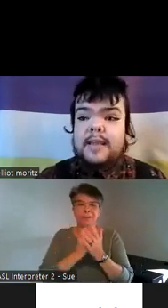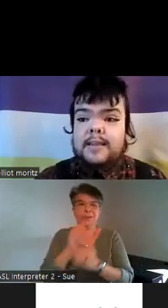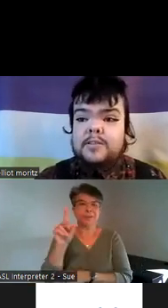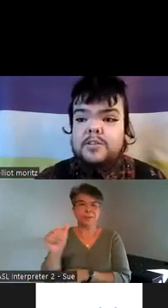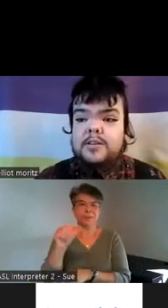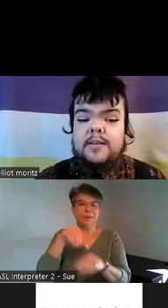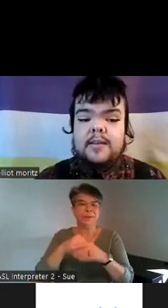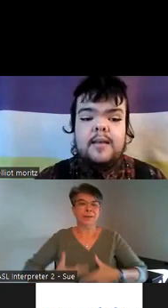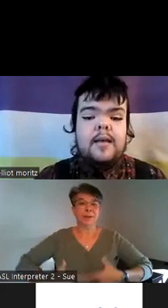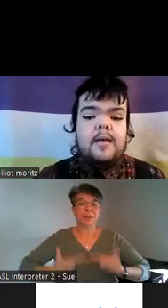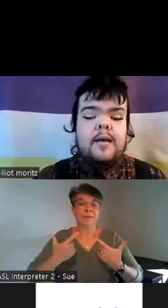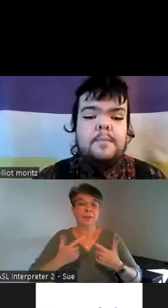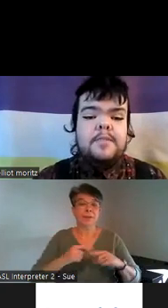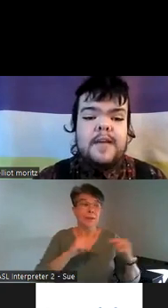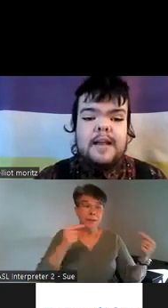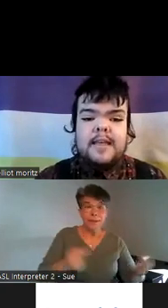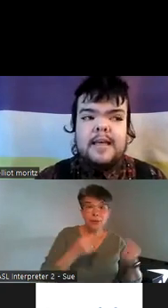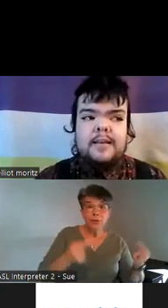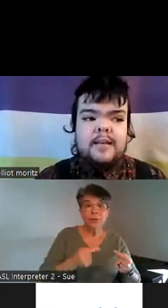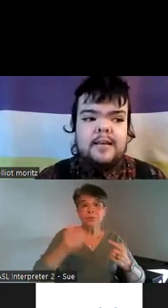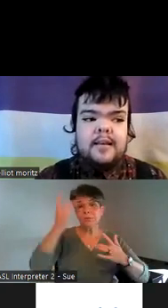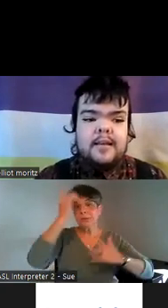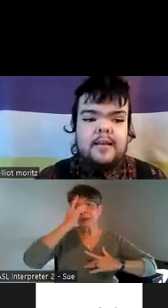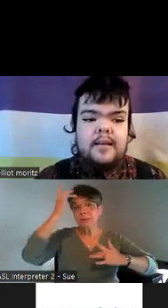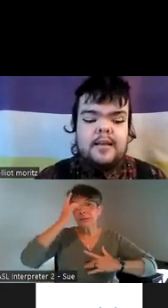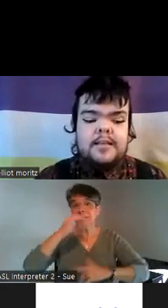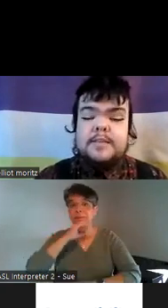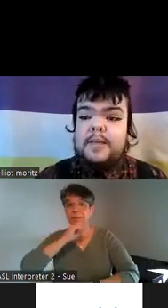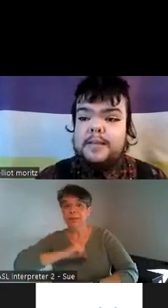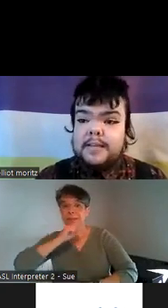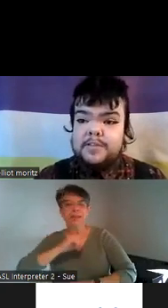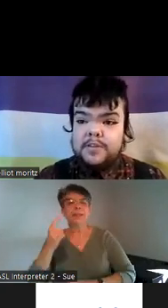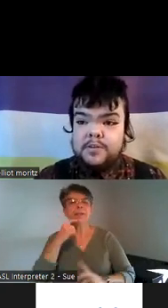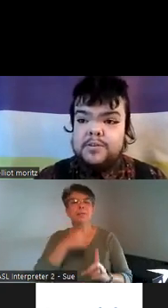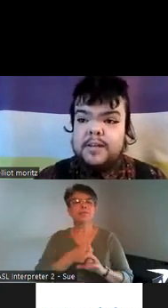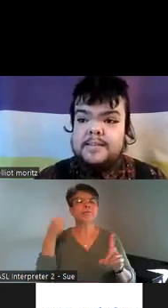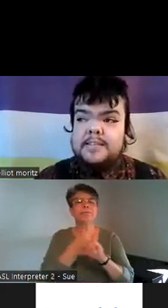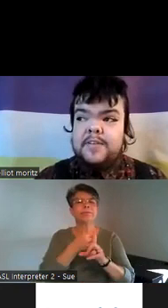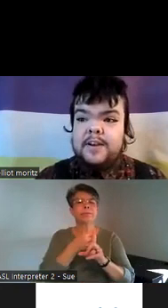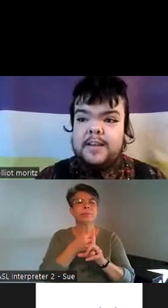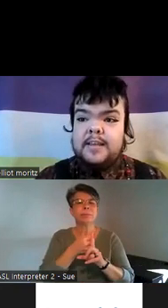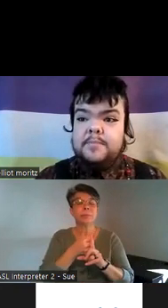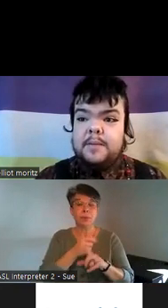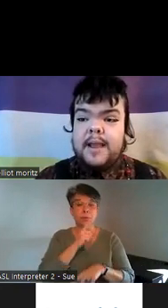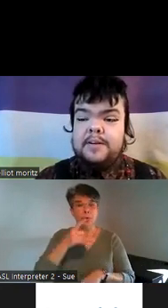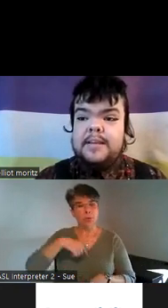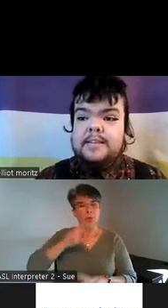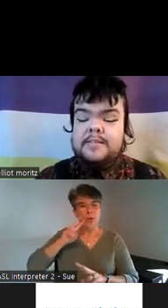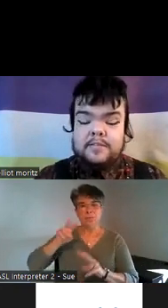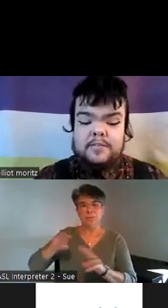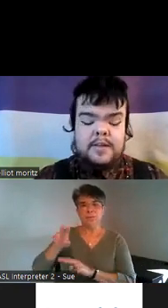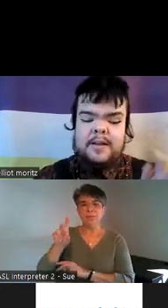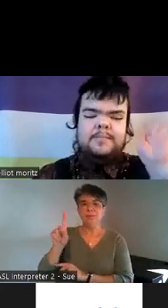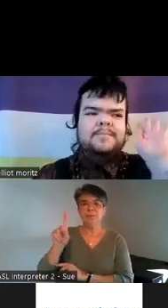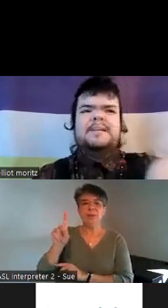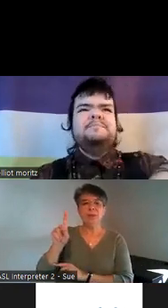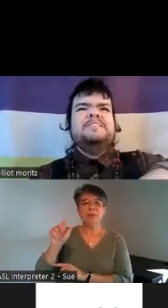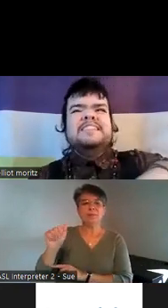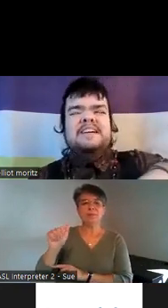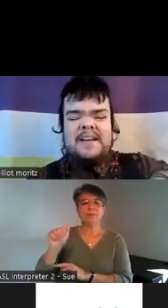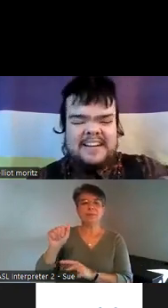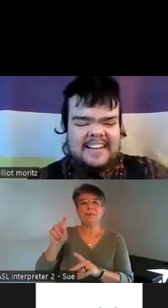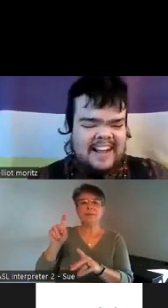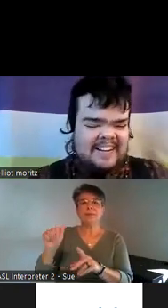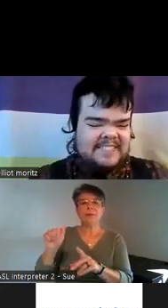age age um the fact that disability is viewed as this very non-binary and not binary not no binary